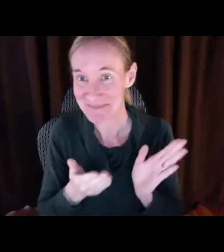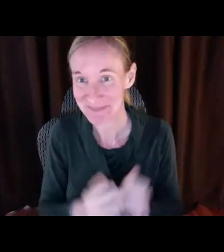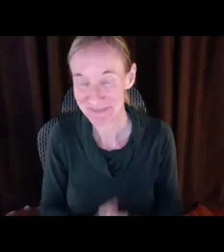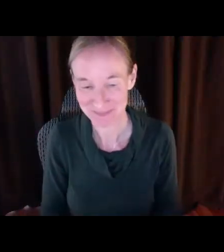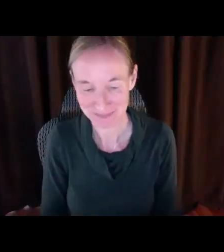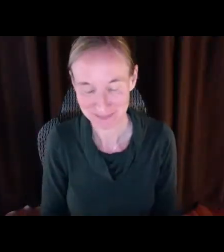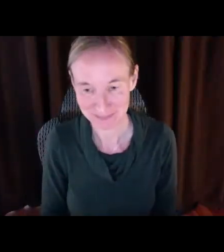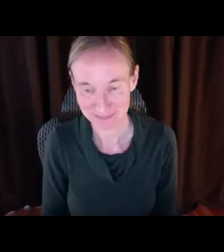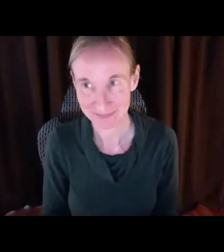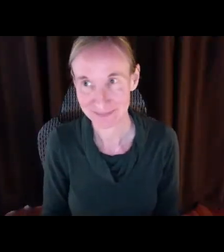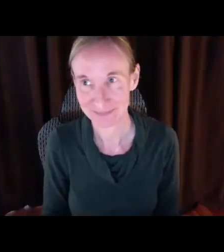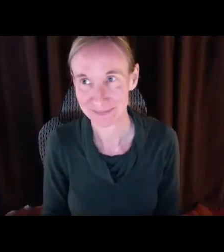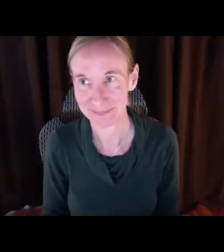So Senator